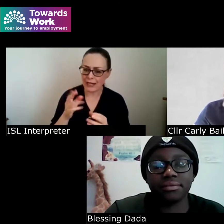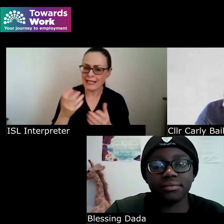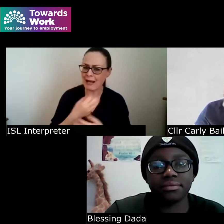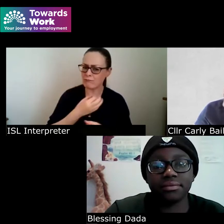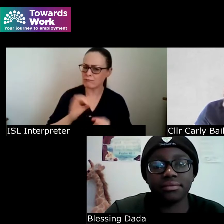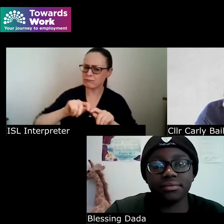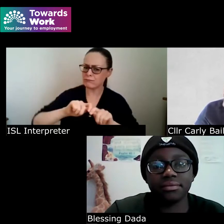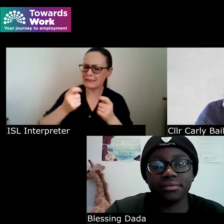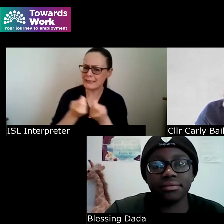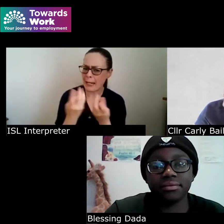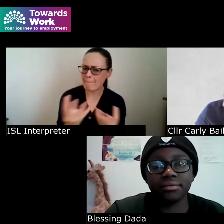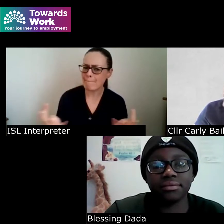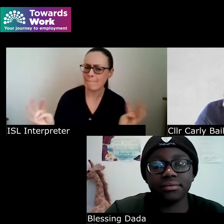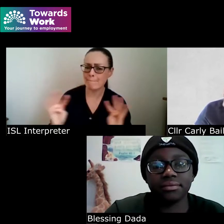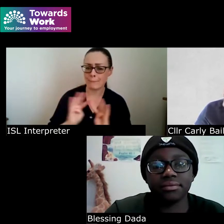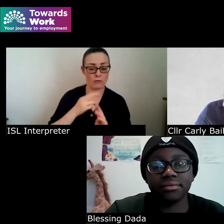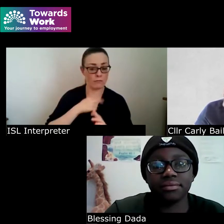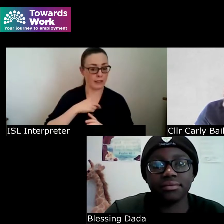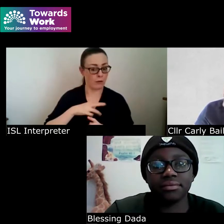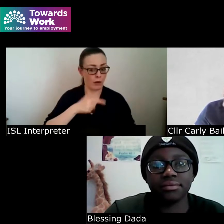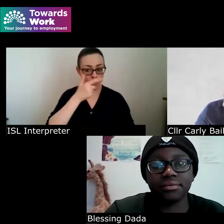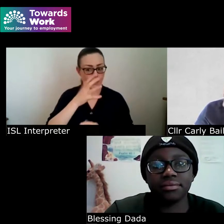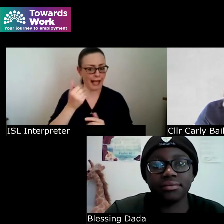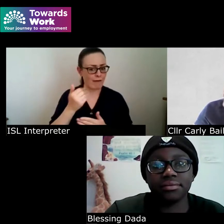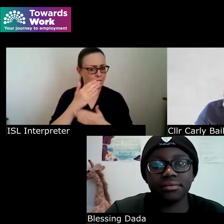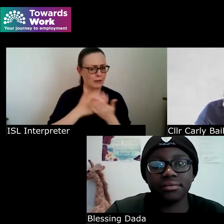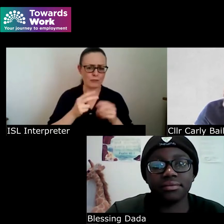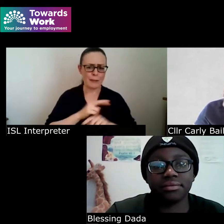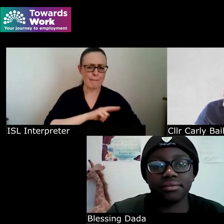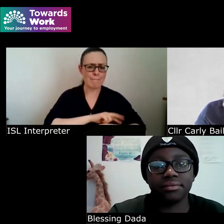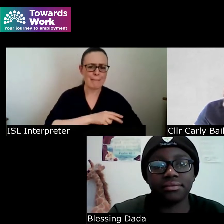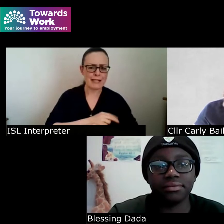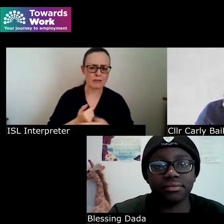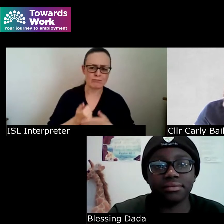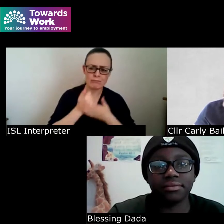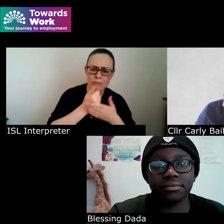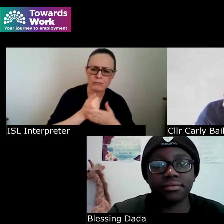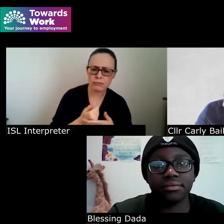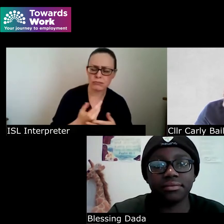we've been fortunate to have some incredible mentors and still do our investors as well